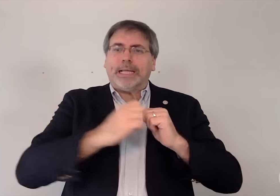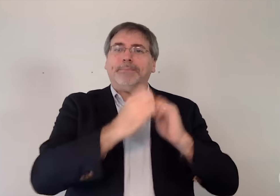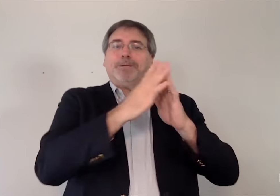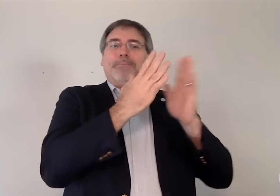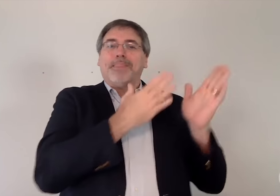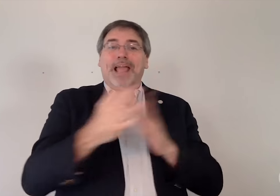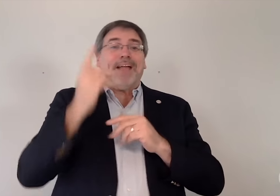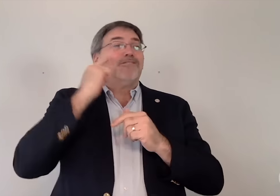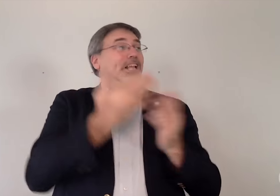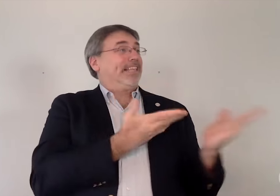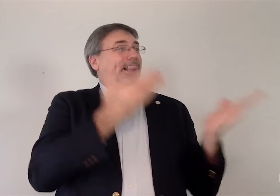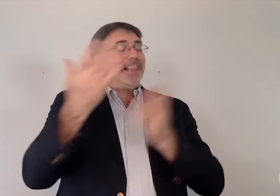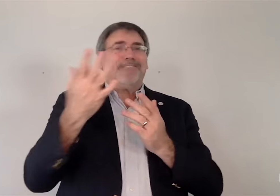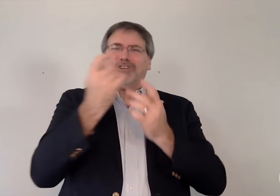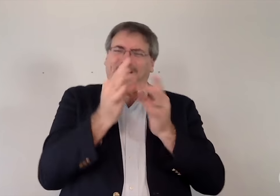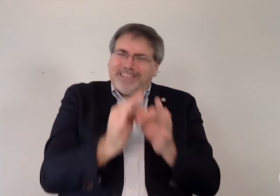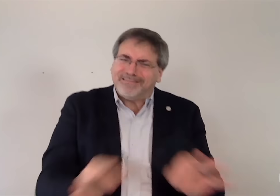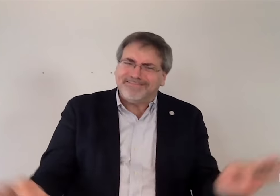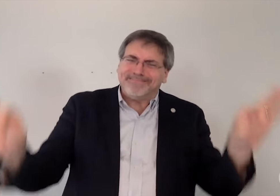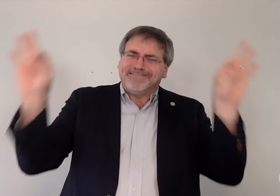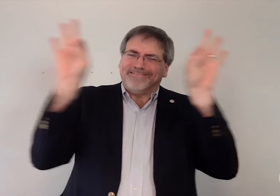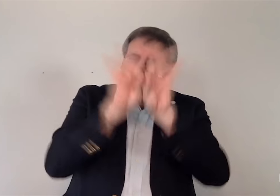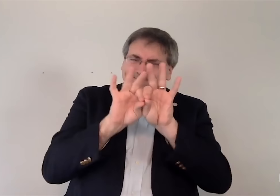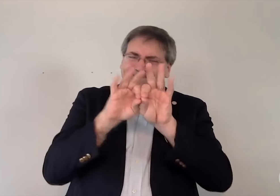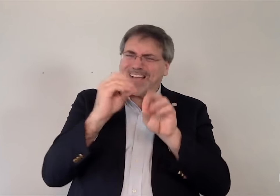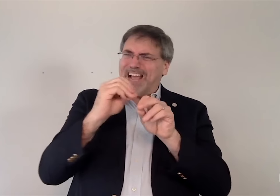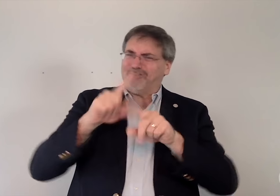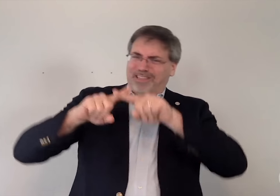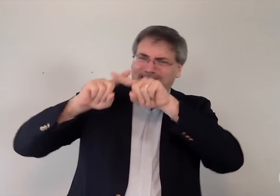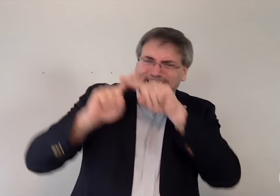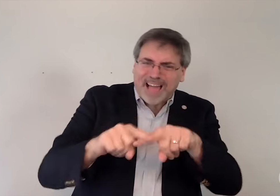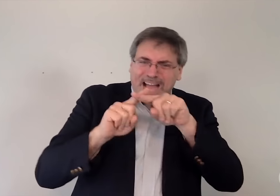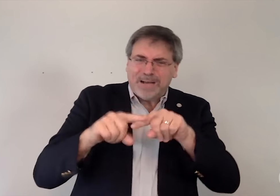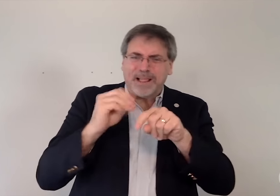an implementation plan for the delivery of relevant, reliable